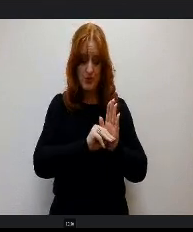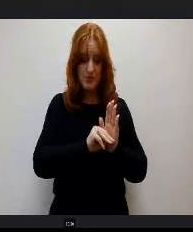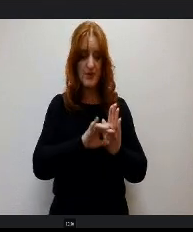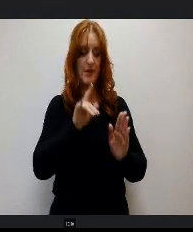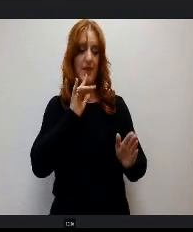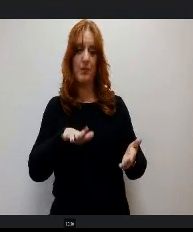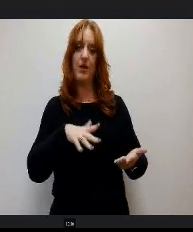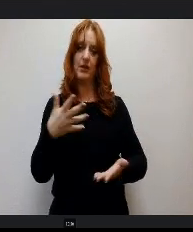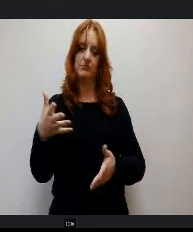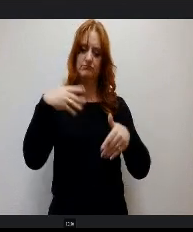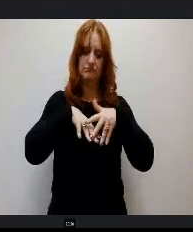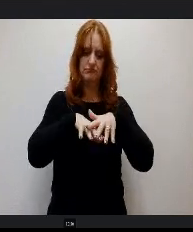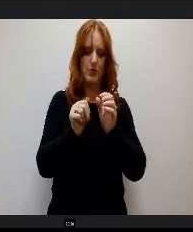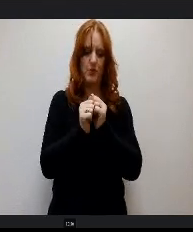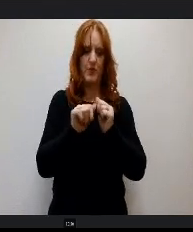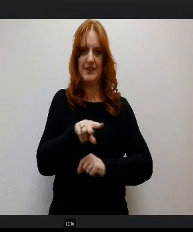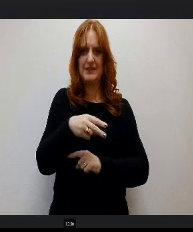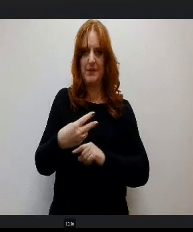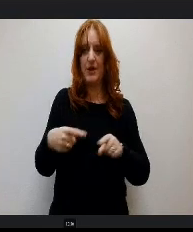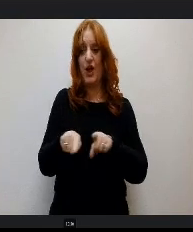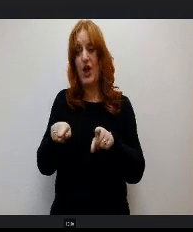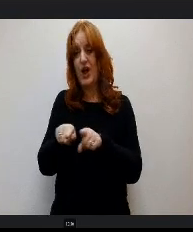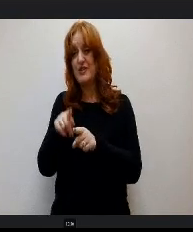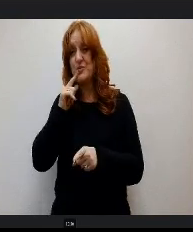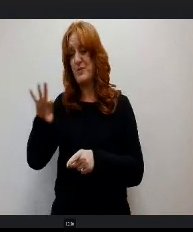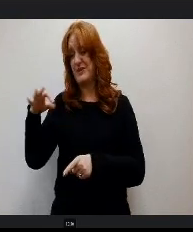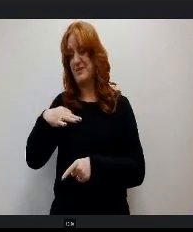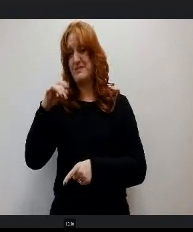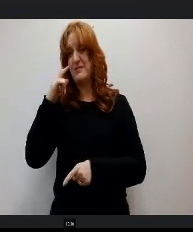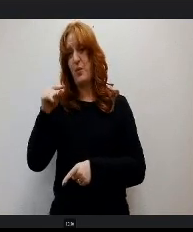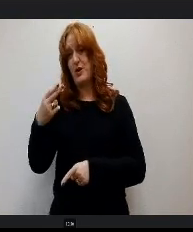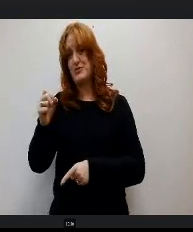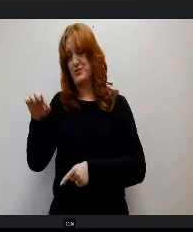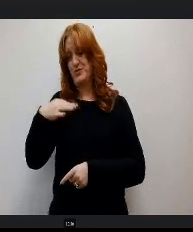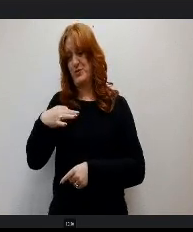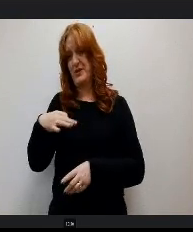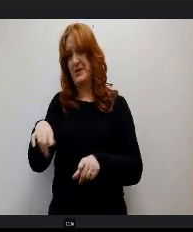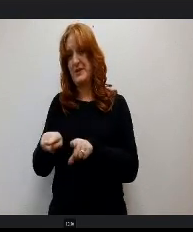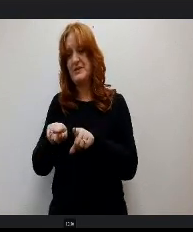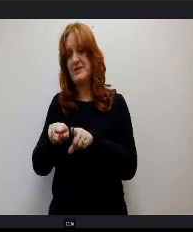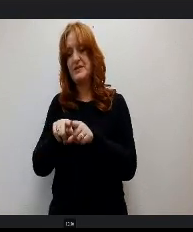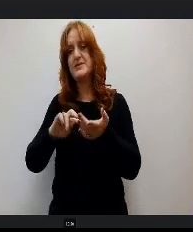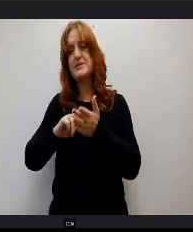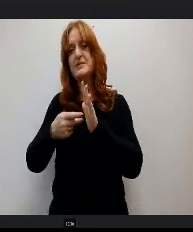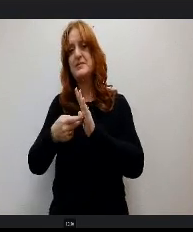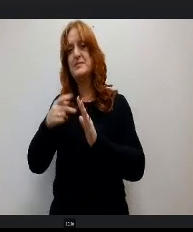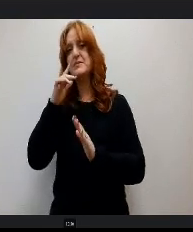count for a core elective for high school credit. This will help ensure high school students who need dyslexia intervention can do so without giving